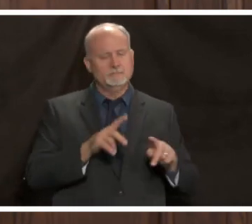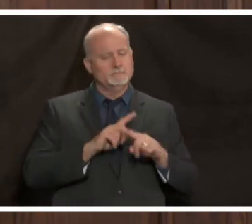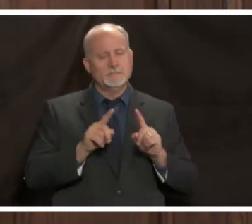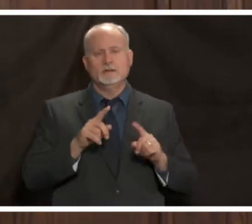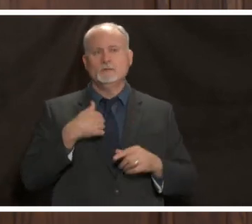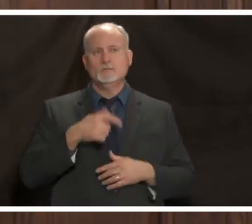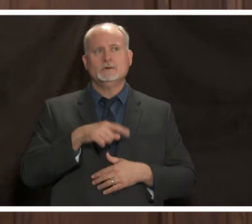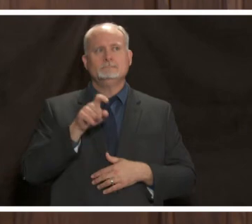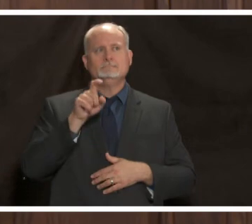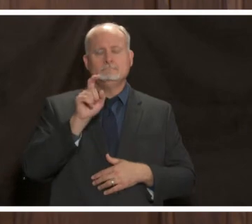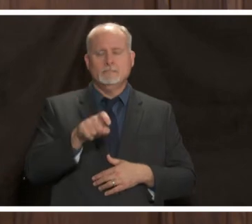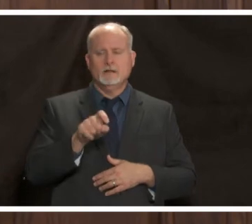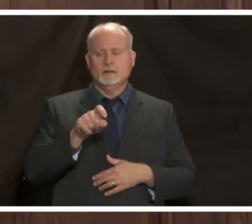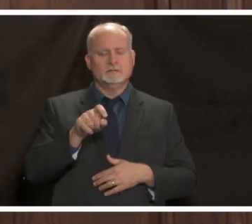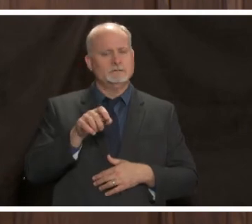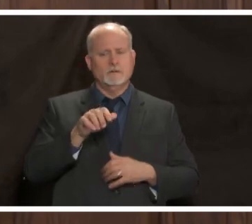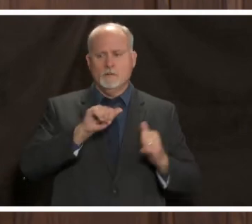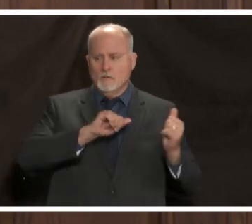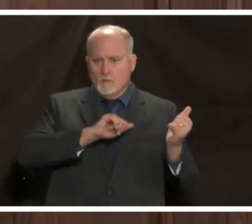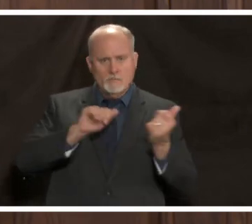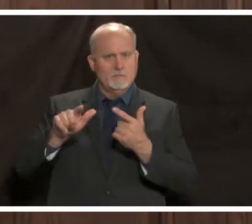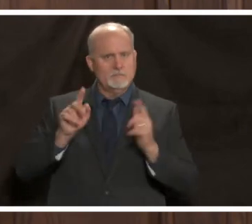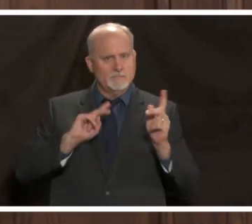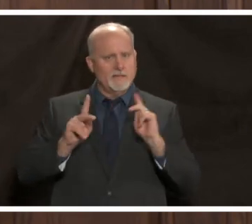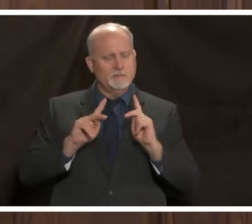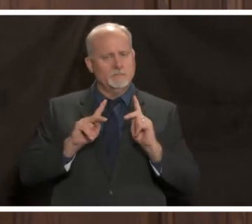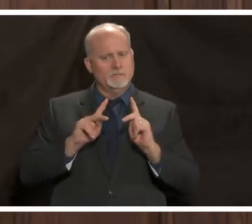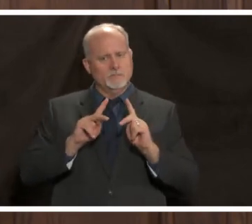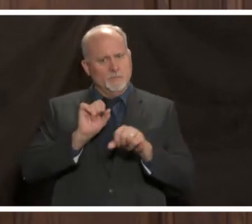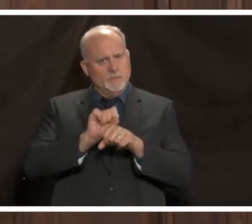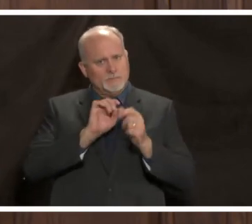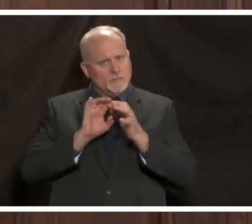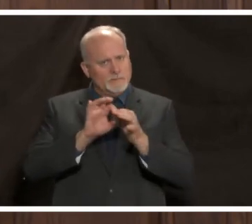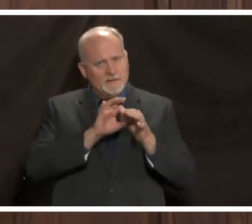really need everybody to pitch in and do the right thing to help keep keep it that way